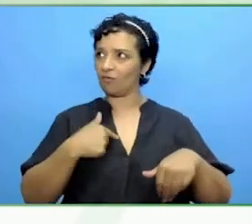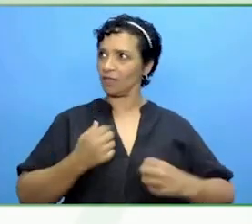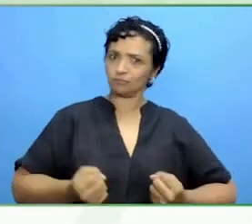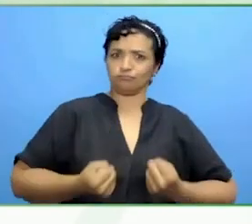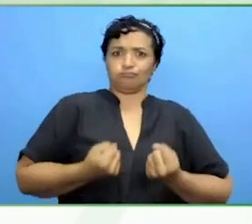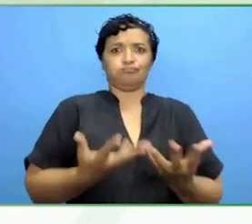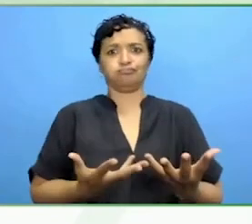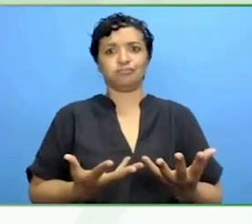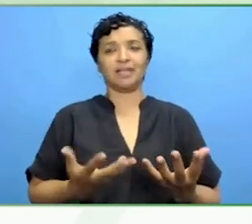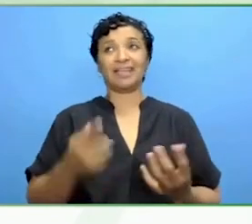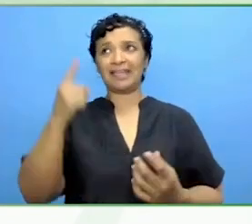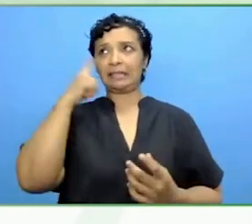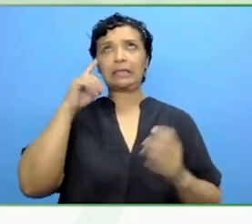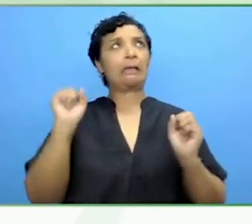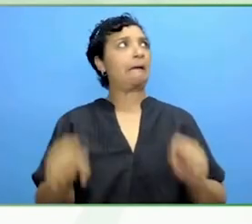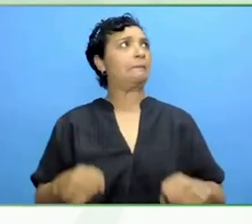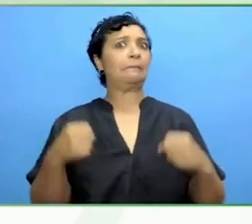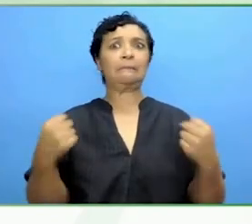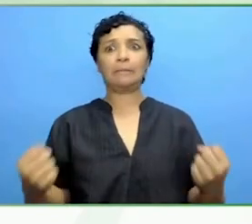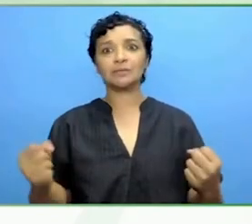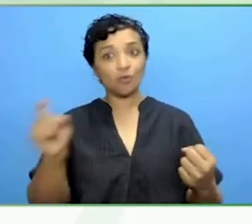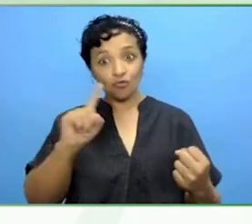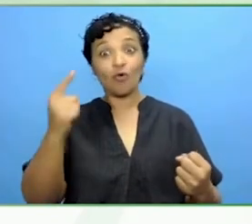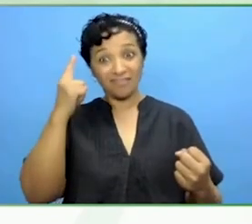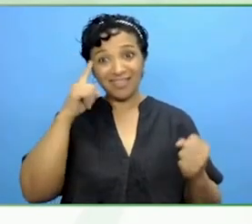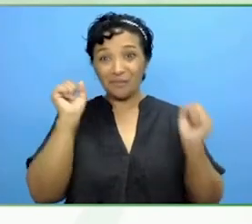As long as we give it the right level of focus and prioritisation,